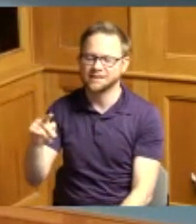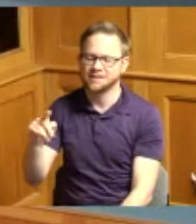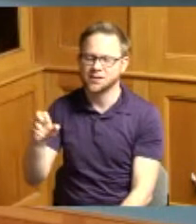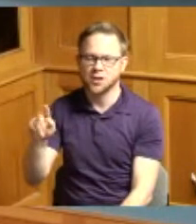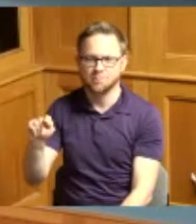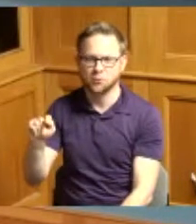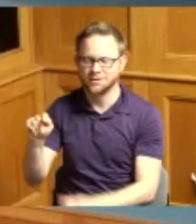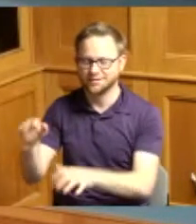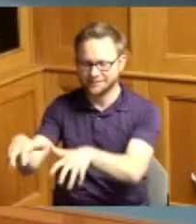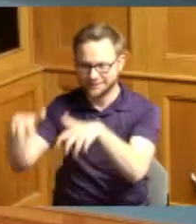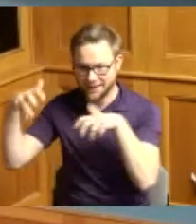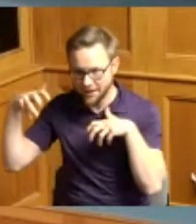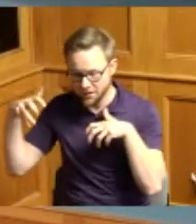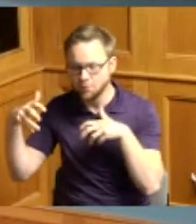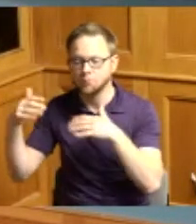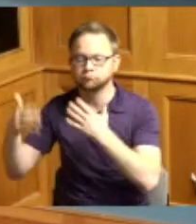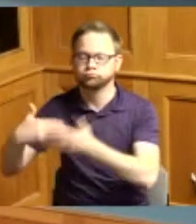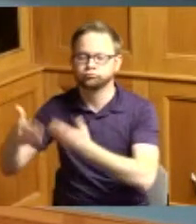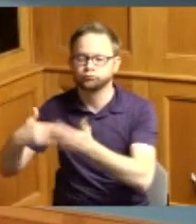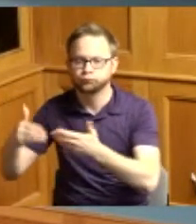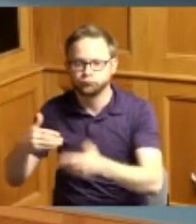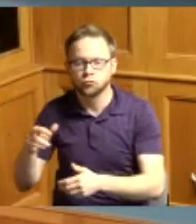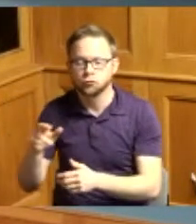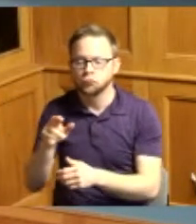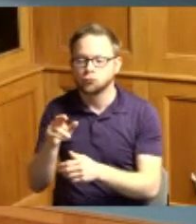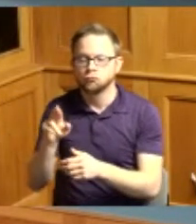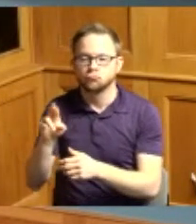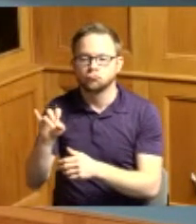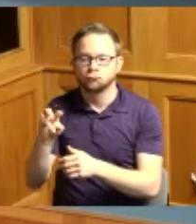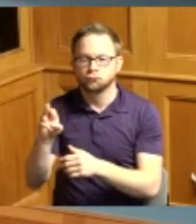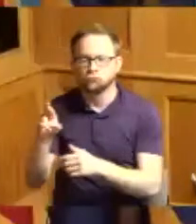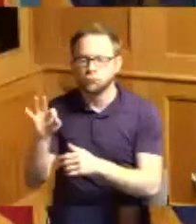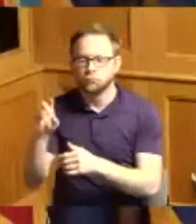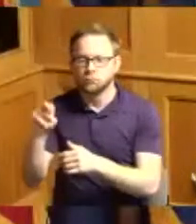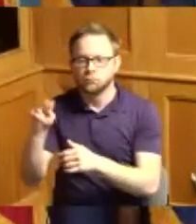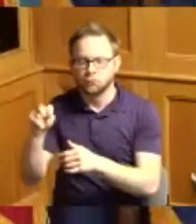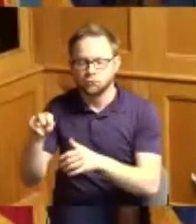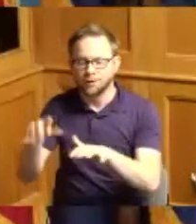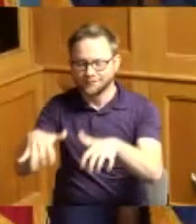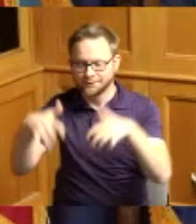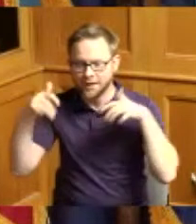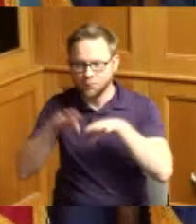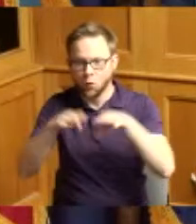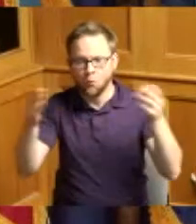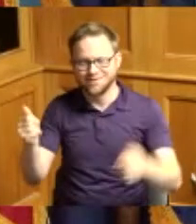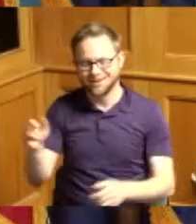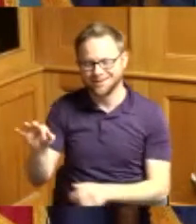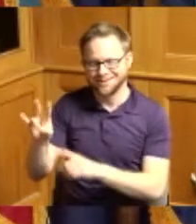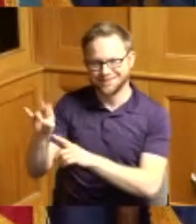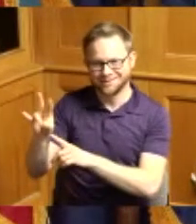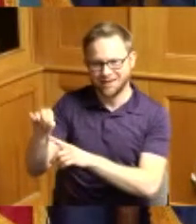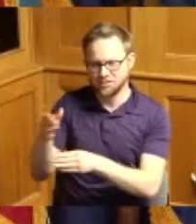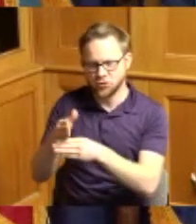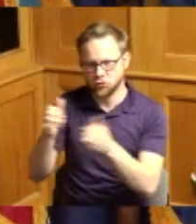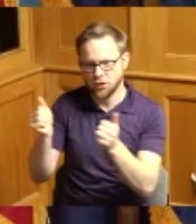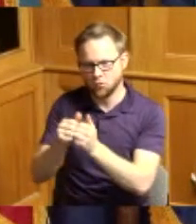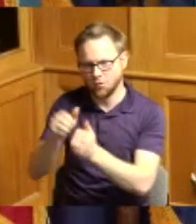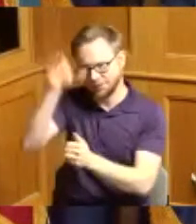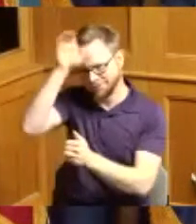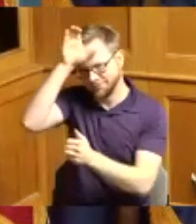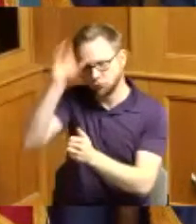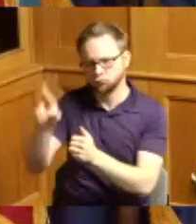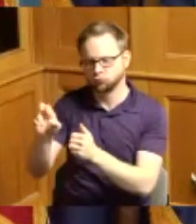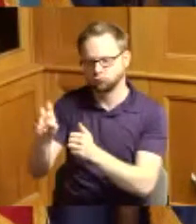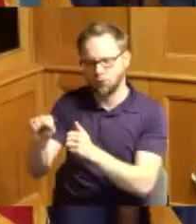stadium shared with the Cincinnati Reds opened in 1970. in 2000 the Bengals began playing in